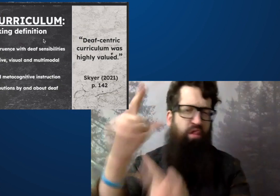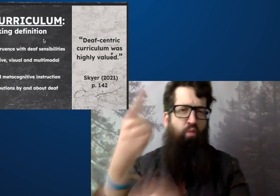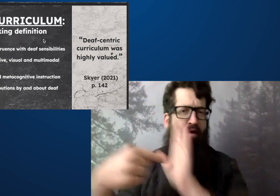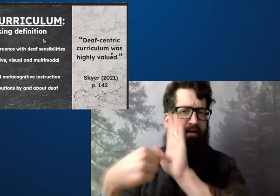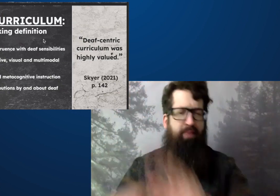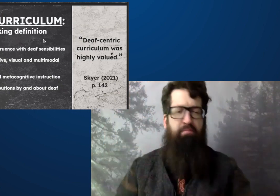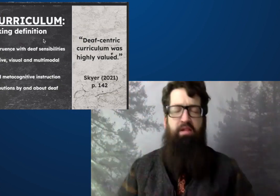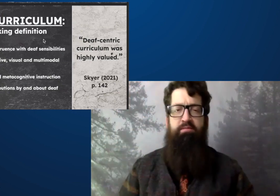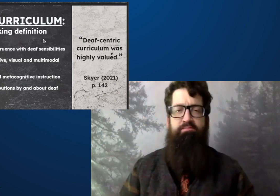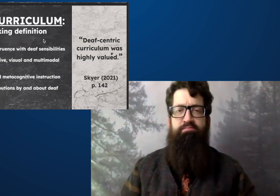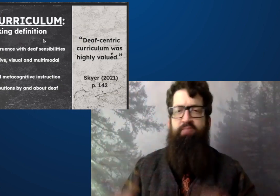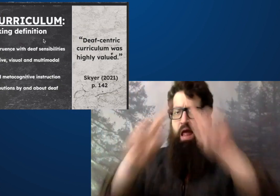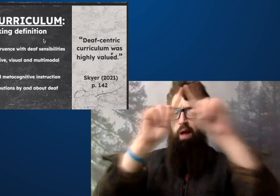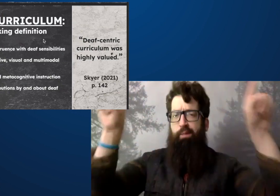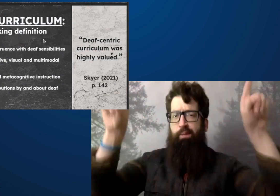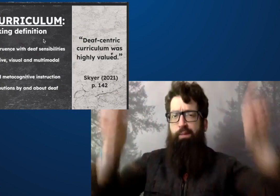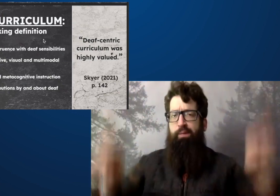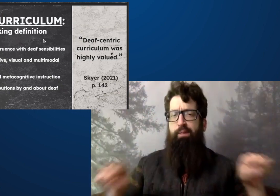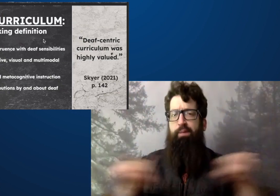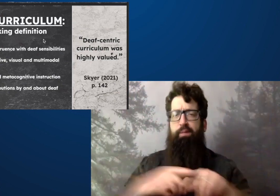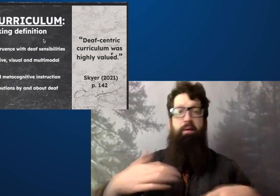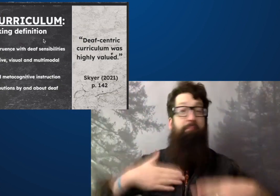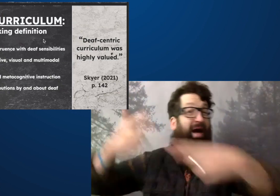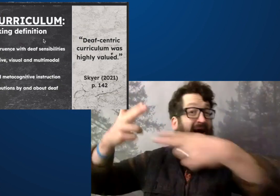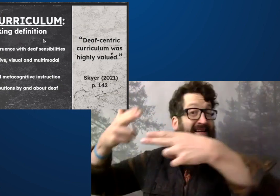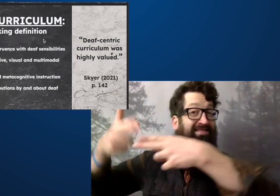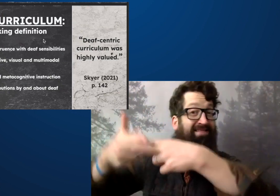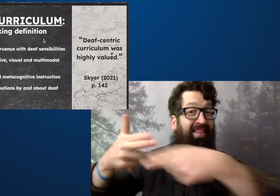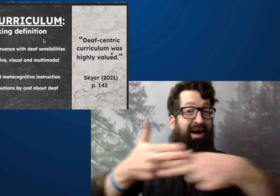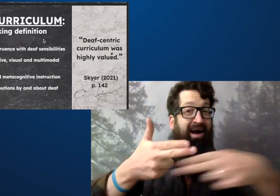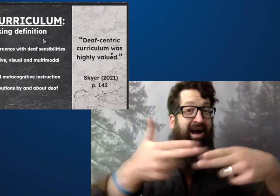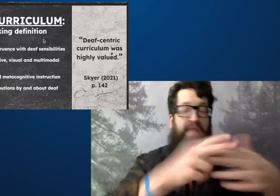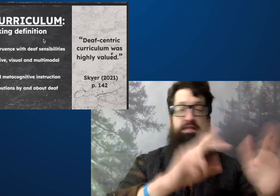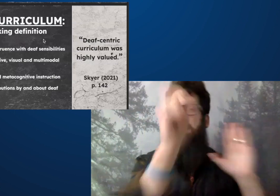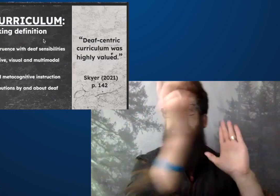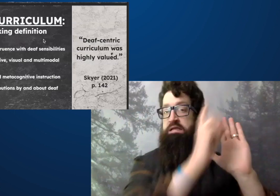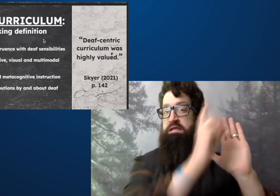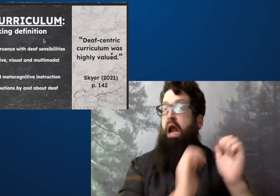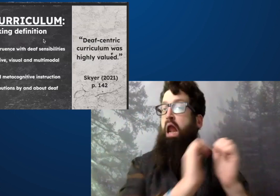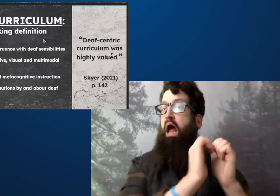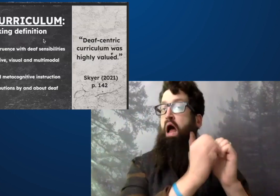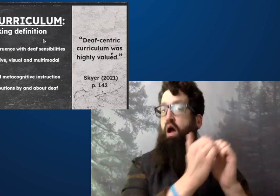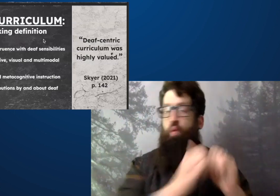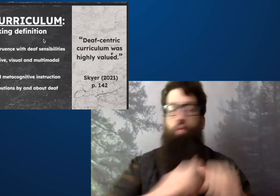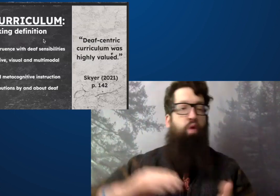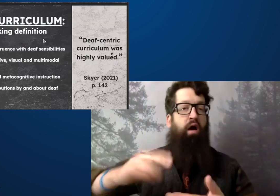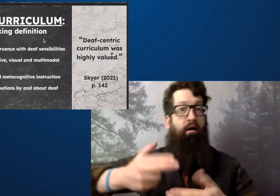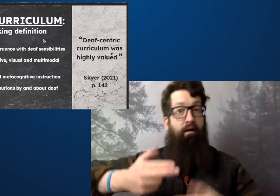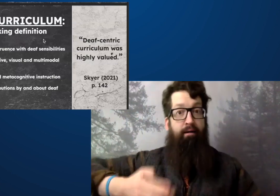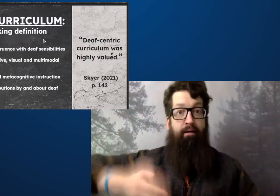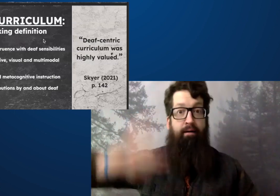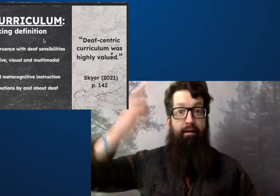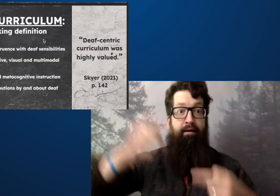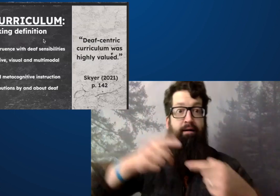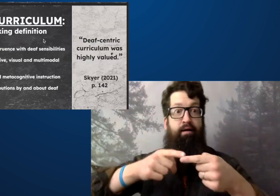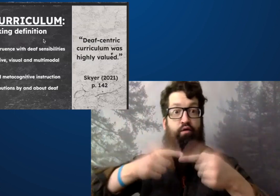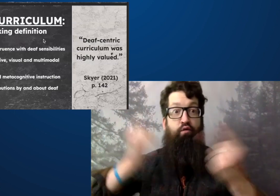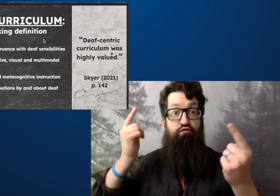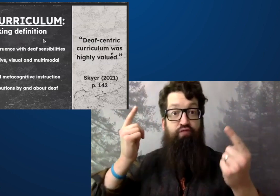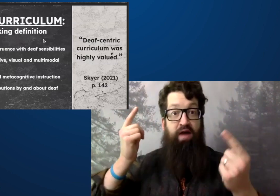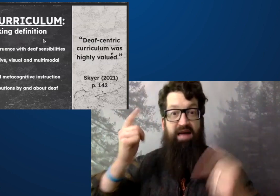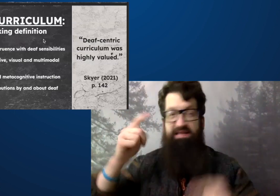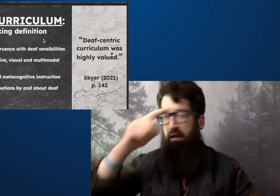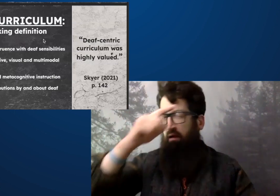My presentation being given in ASL is one modality, as well as using my visual AIDS,